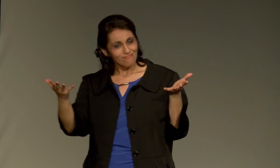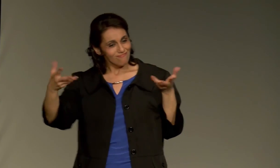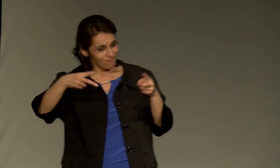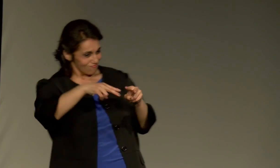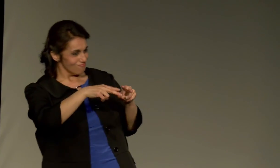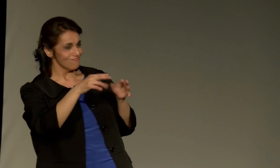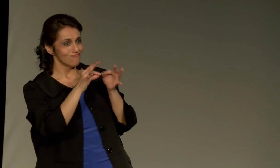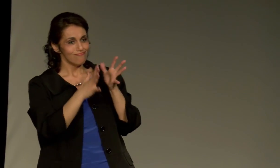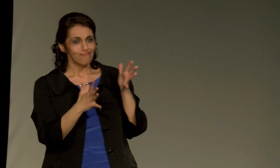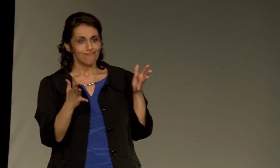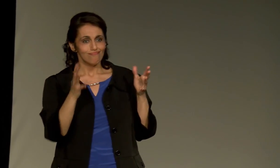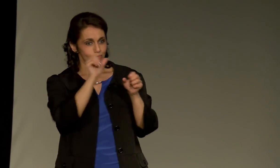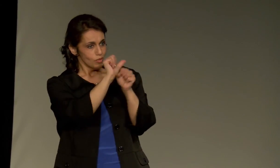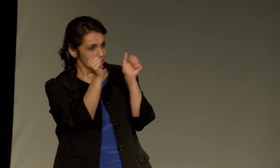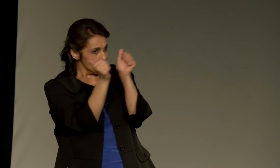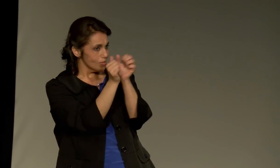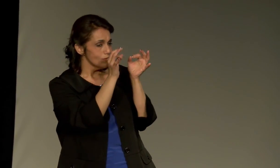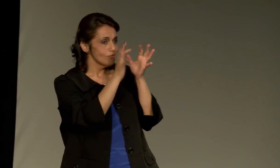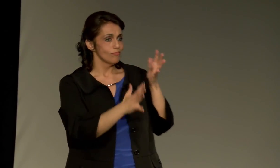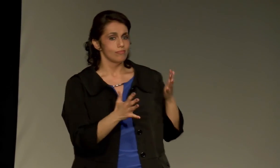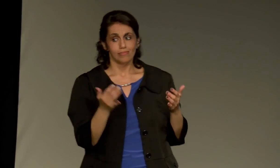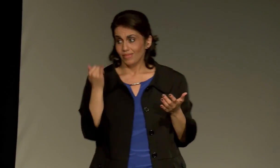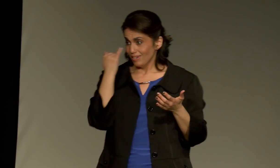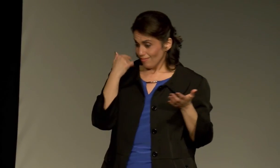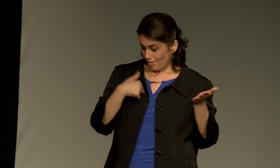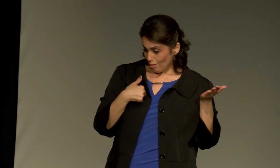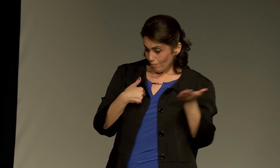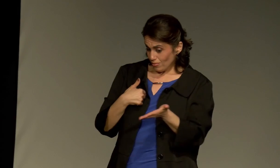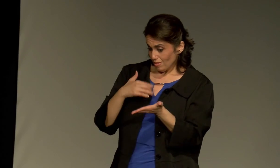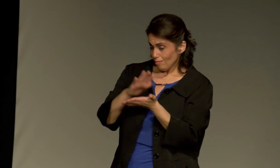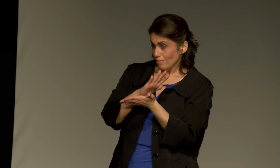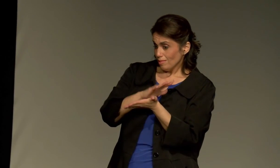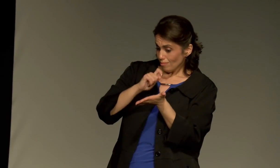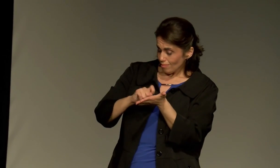If the deaf person has an interpreter standing there, by all means, work with the interpreter.